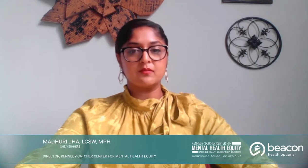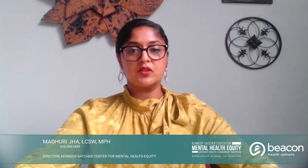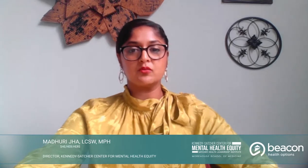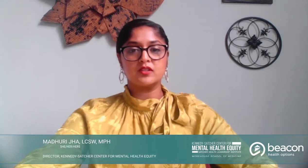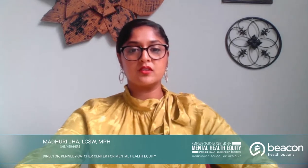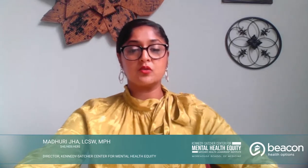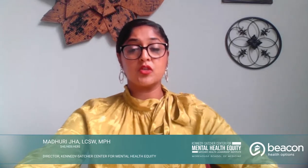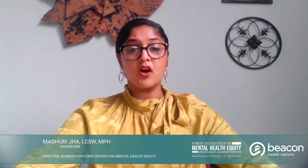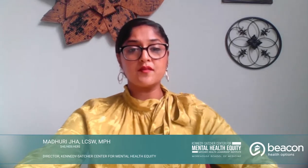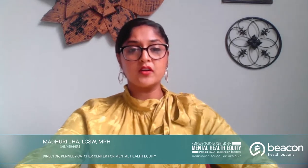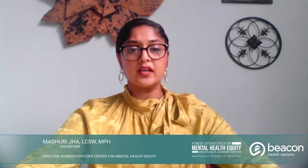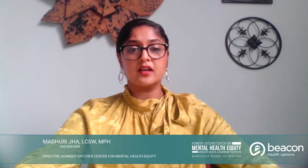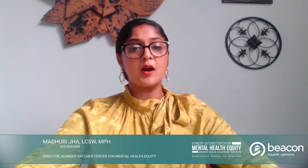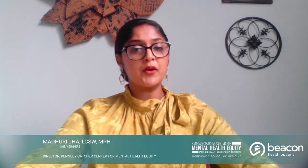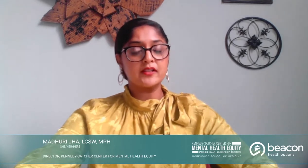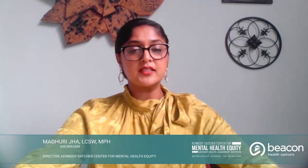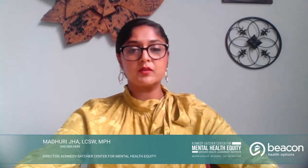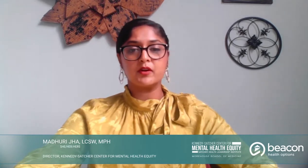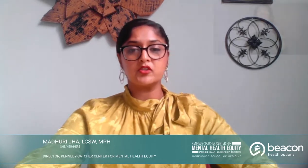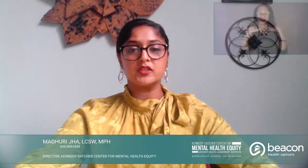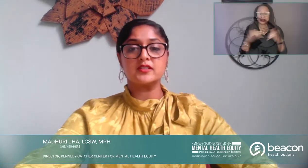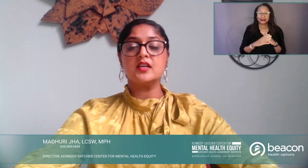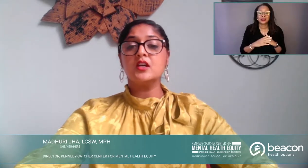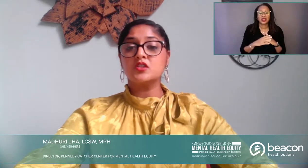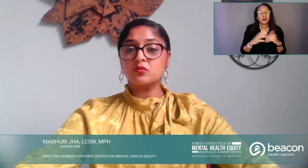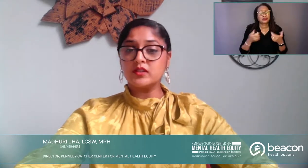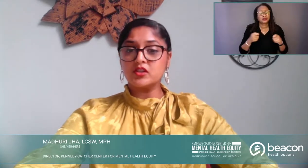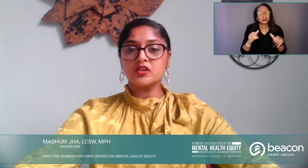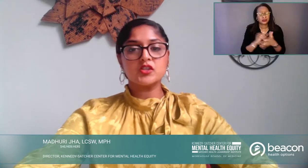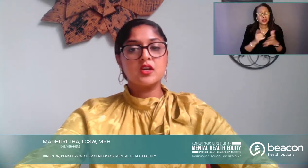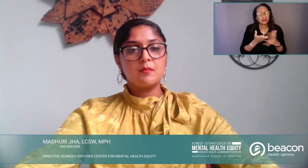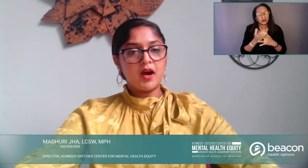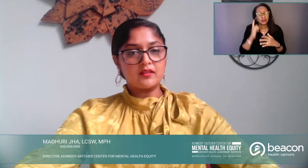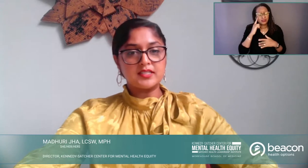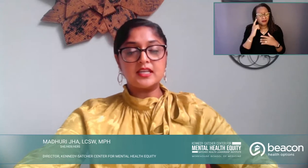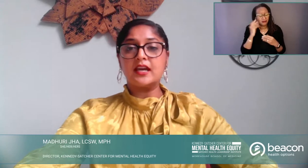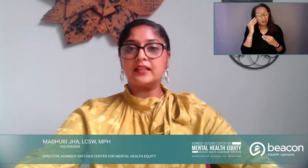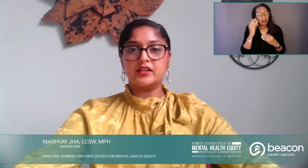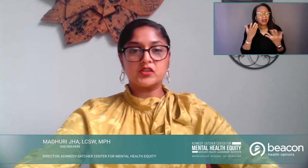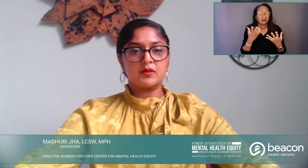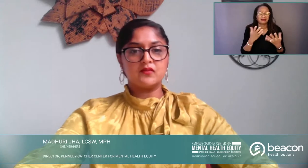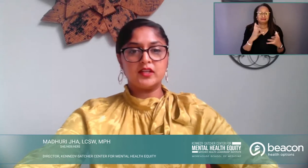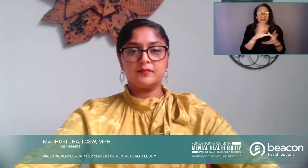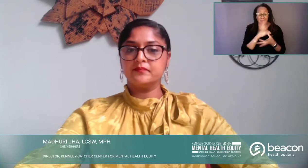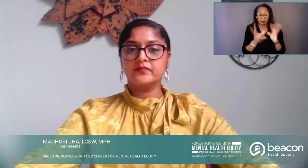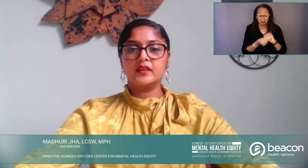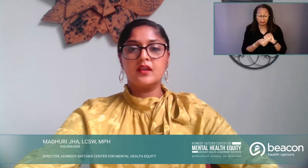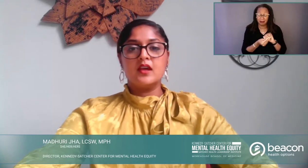through thoughtful and comprehensive approaches to research, policy, and leadership convening.